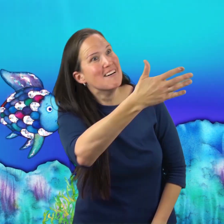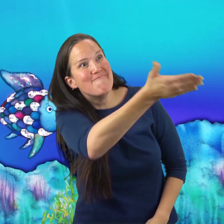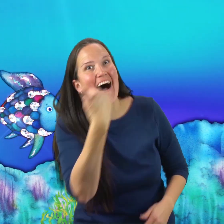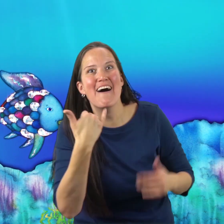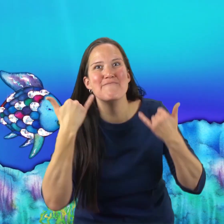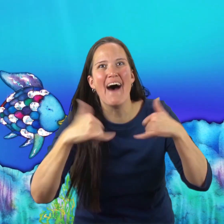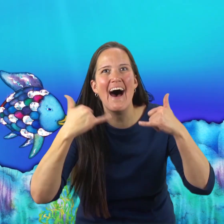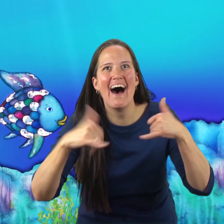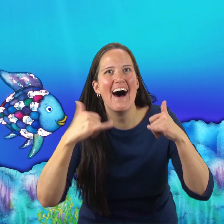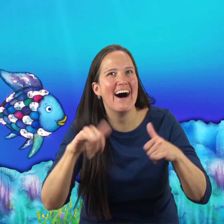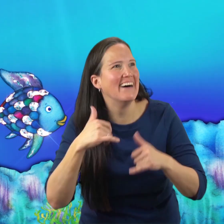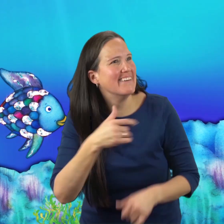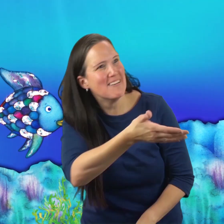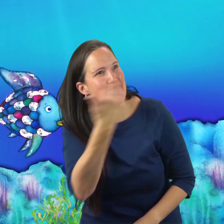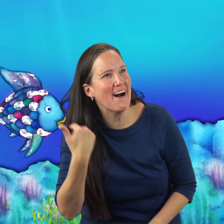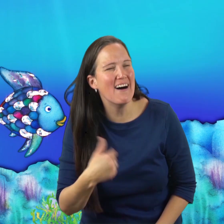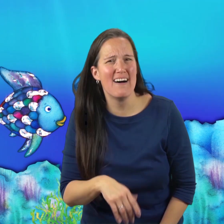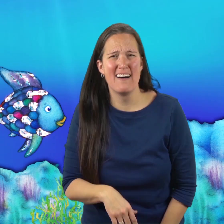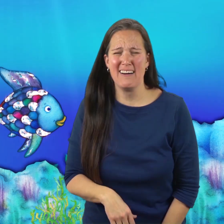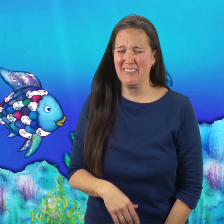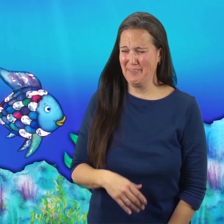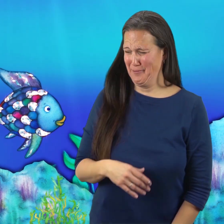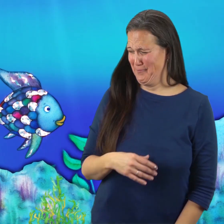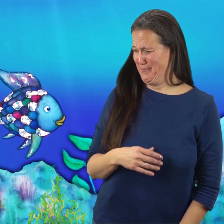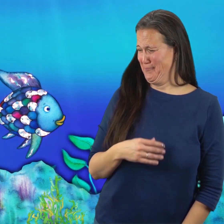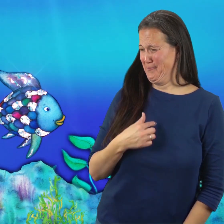“Come on, Rainbow Fish,” they would call. “Come and play with us!”